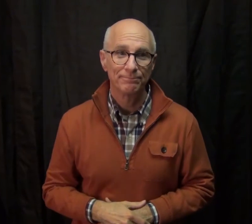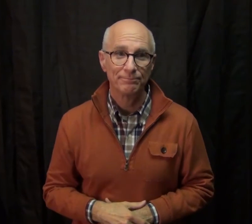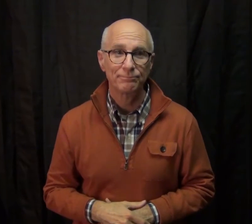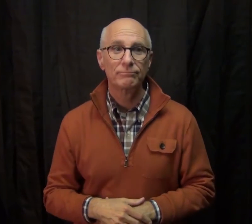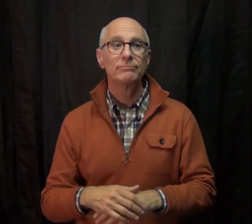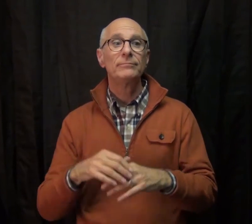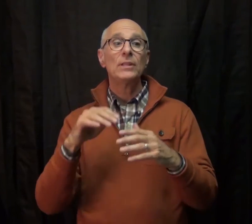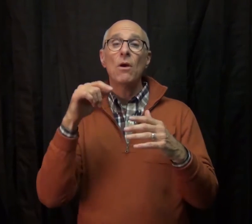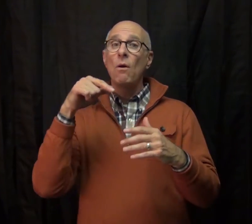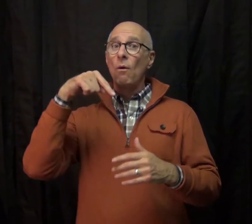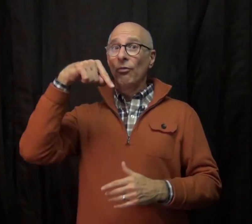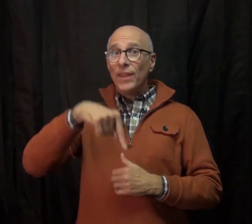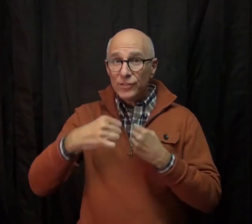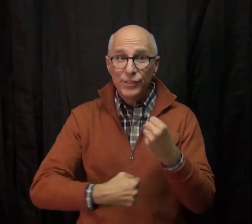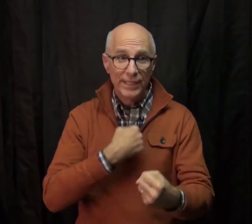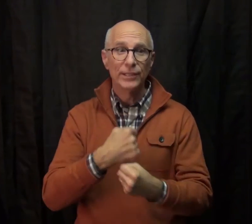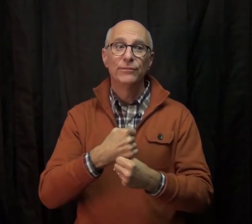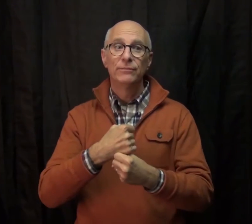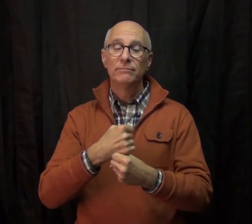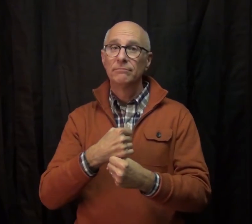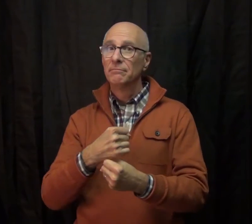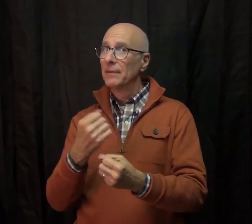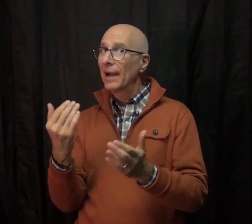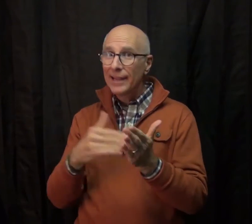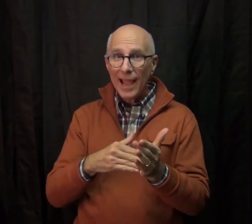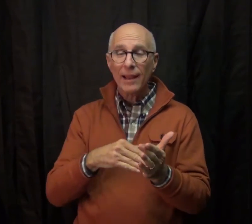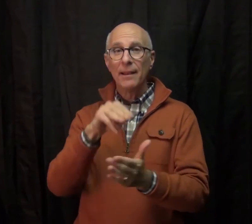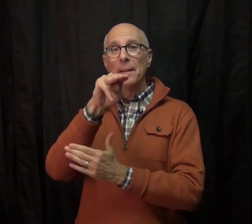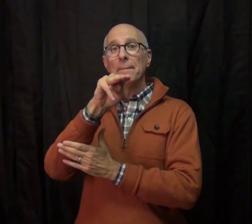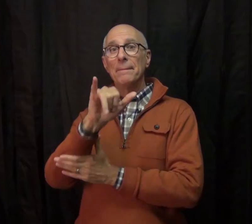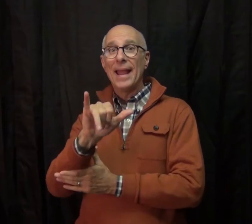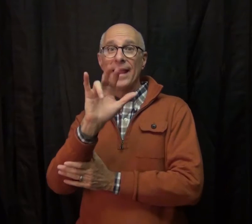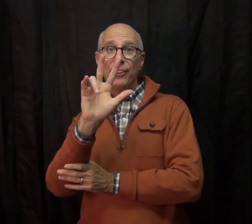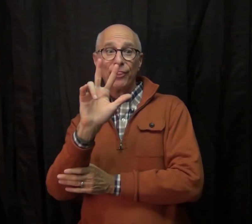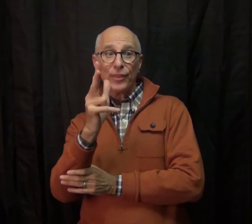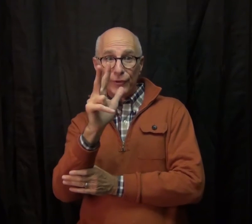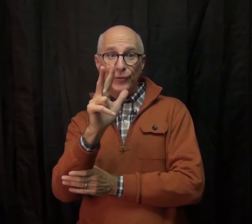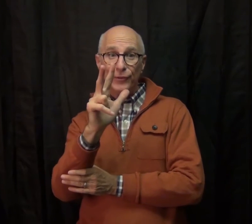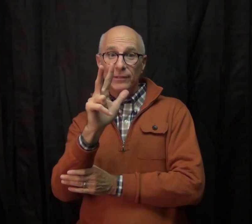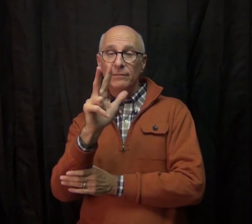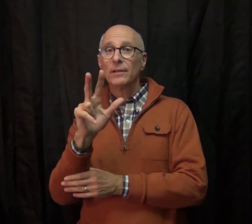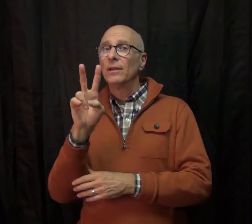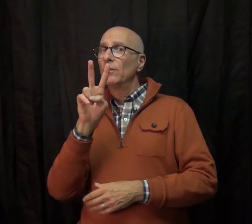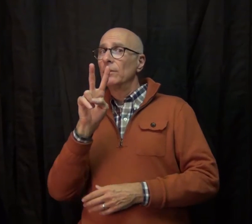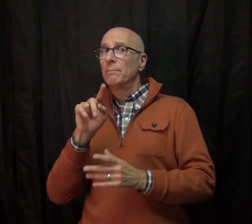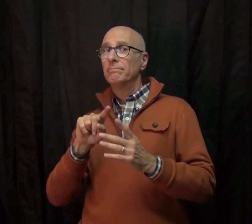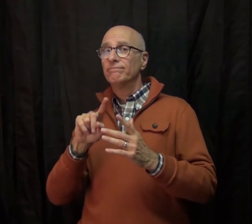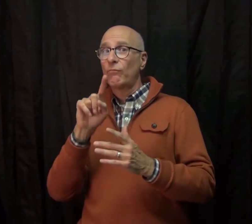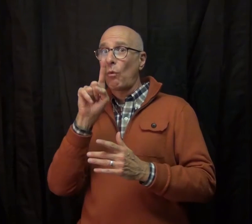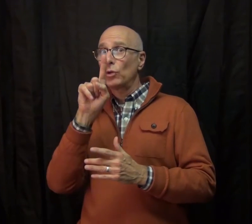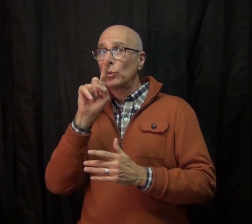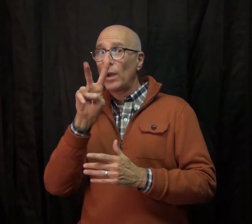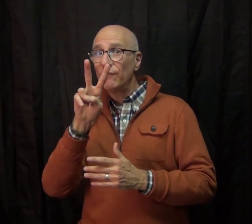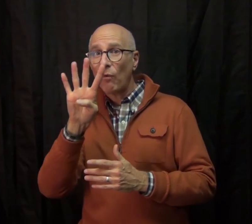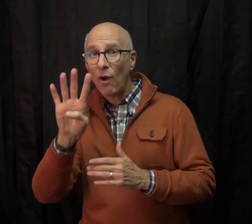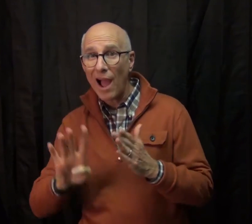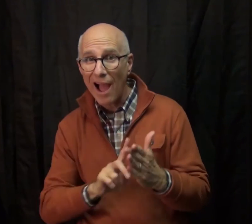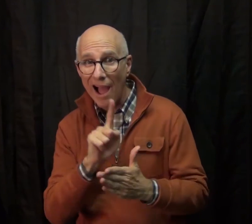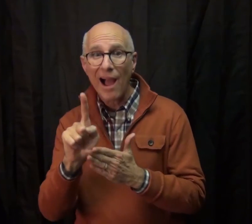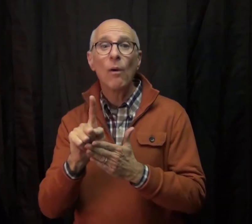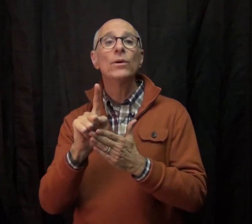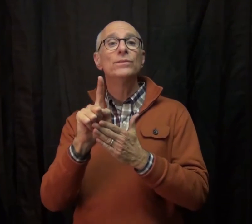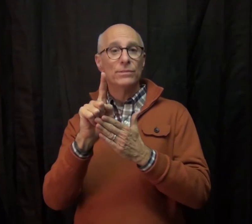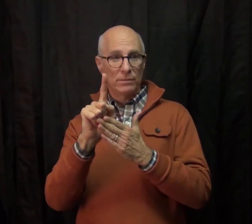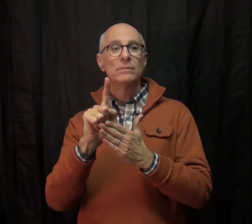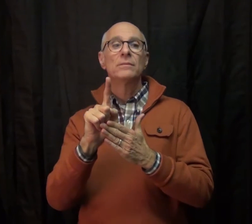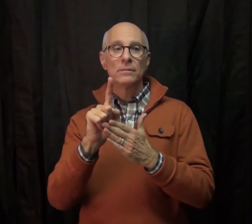This year, we will be doing this again on May 3rd for 24 hours